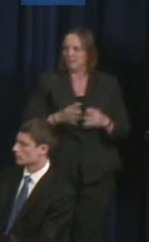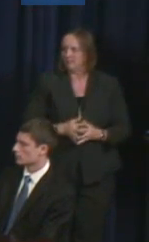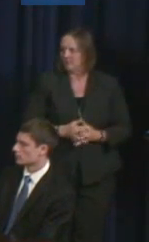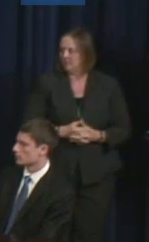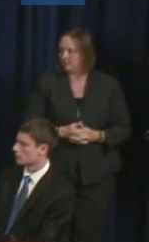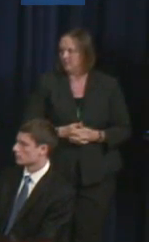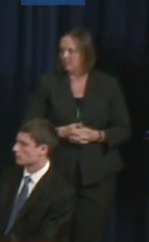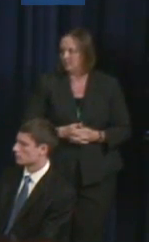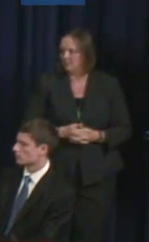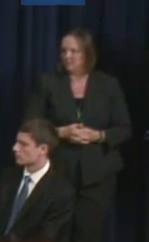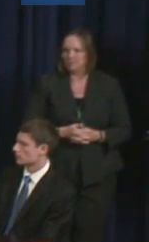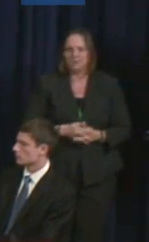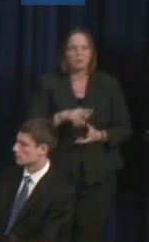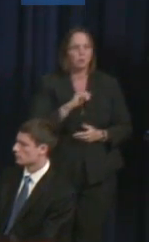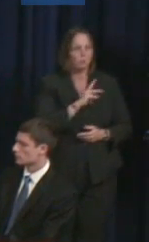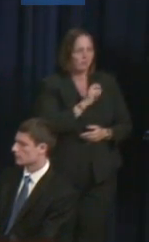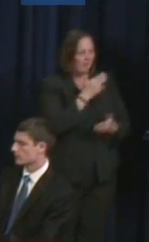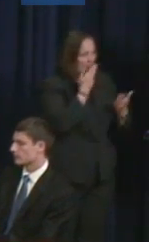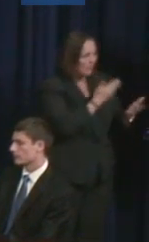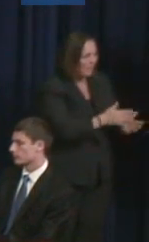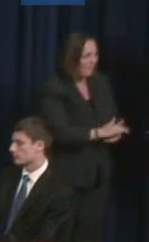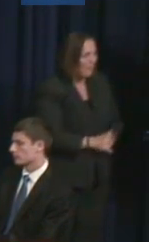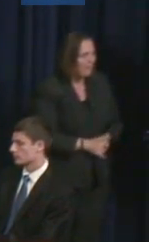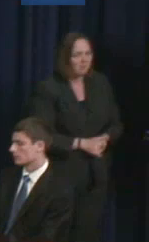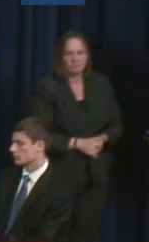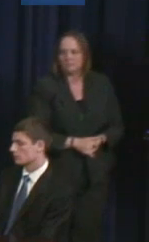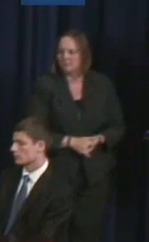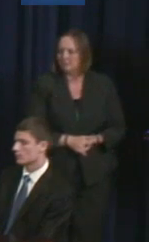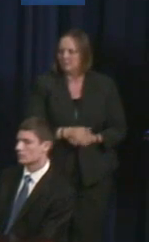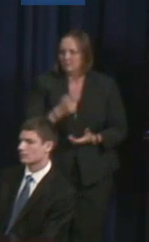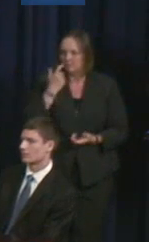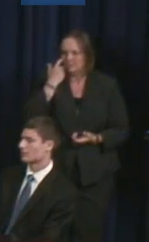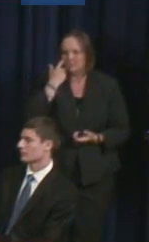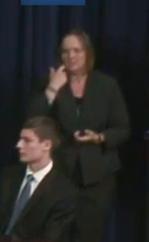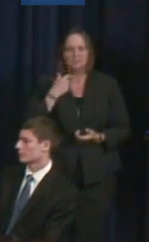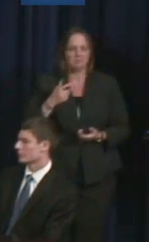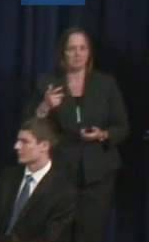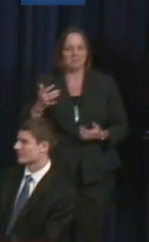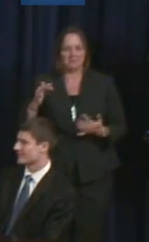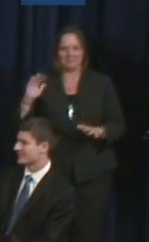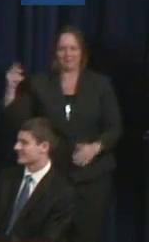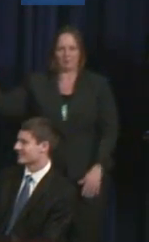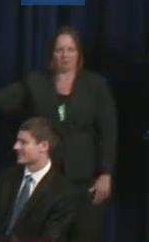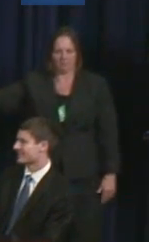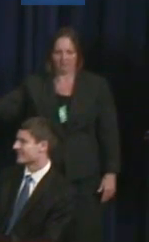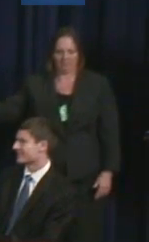Female Speaker: Thank you very much. Female Speaker: It seems like we're going in order.